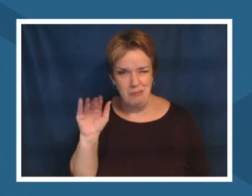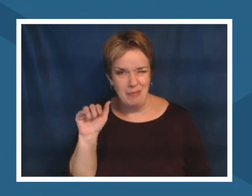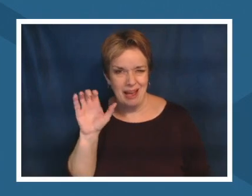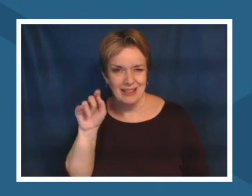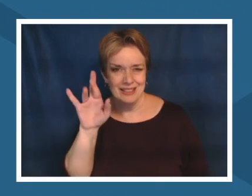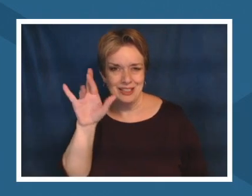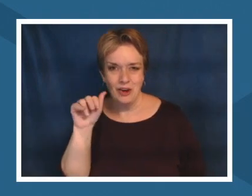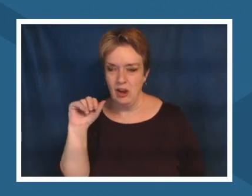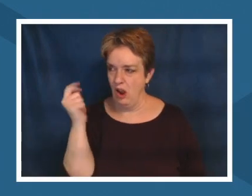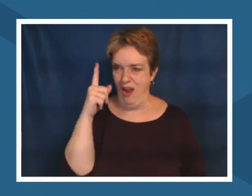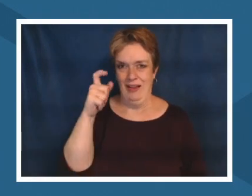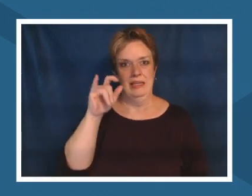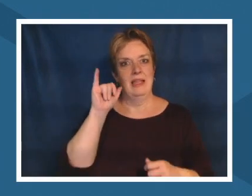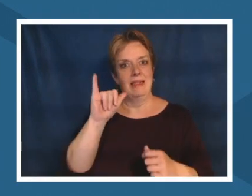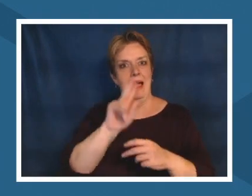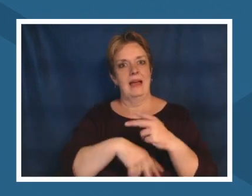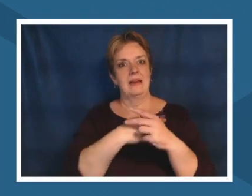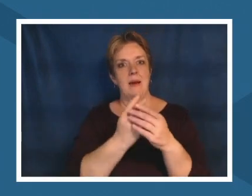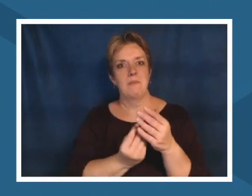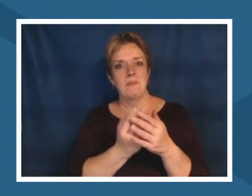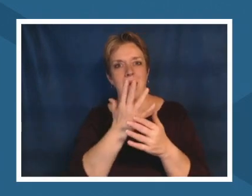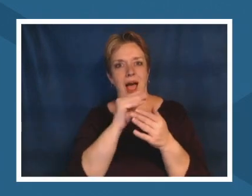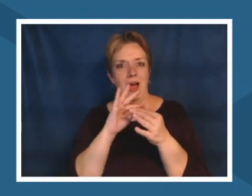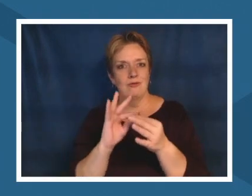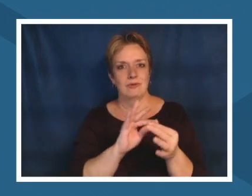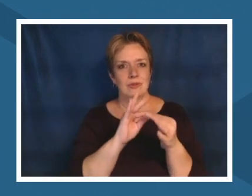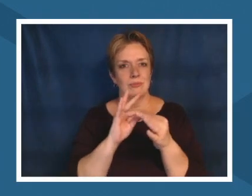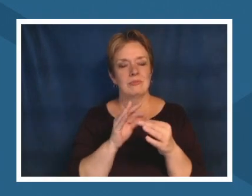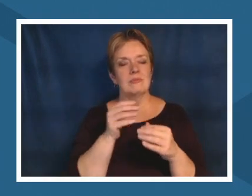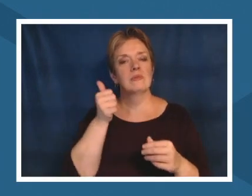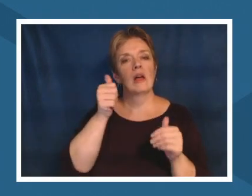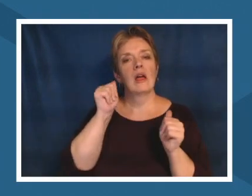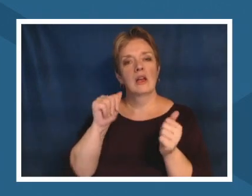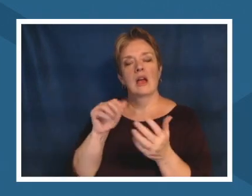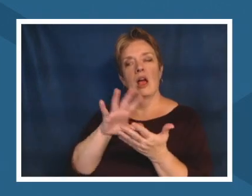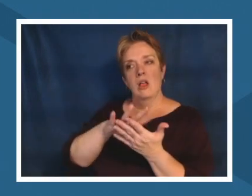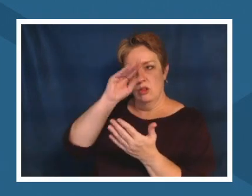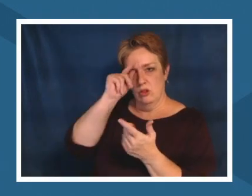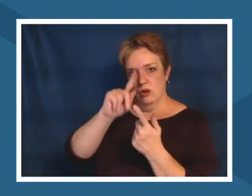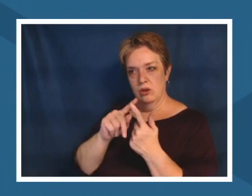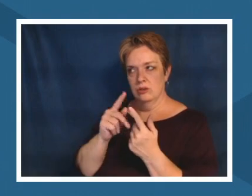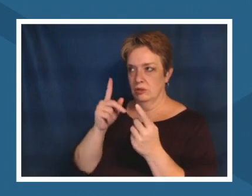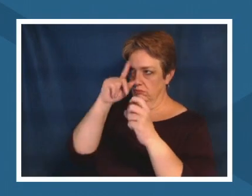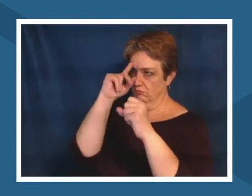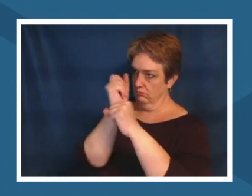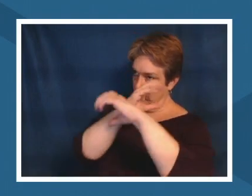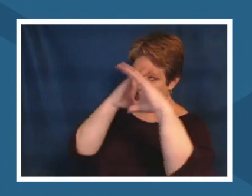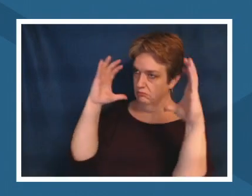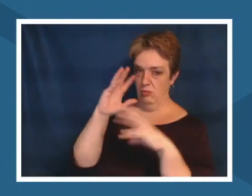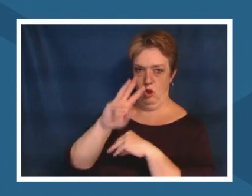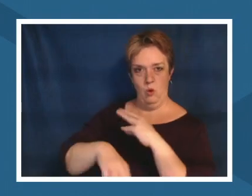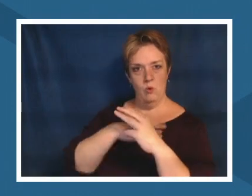and you can also learn to engage and see the world differently